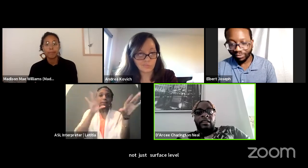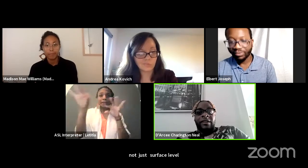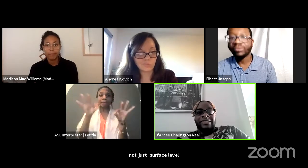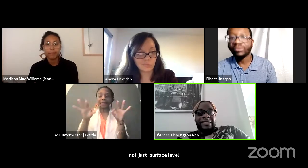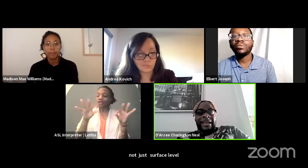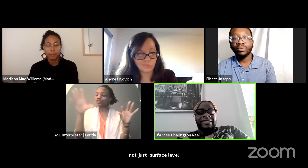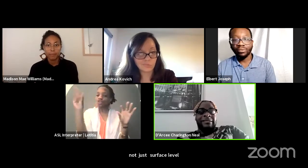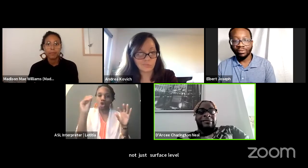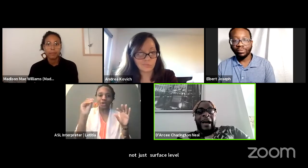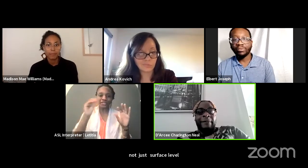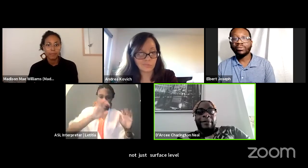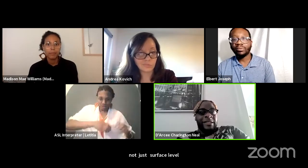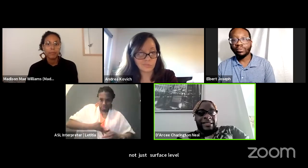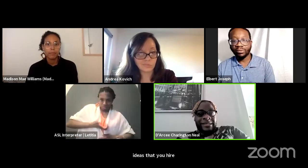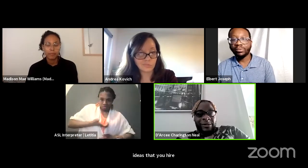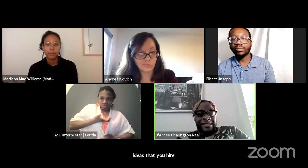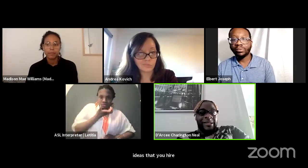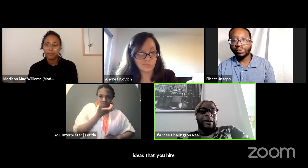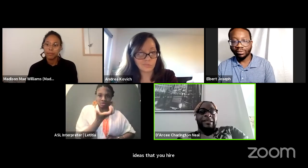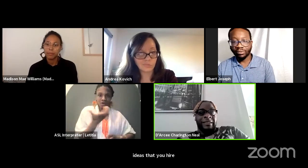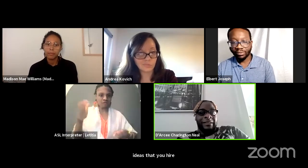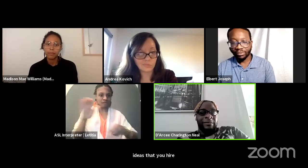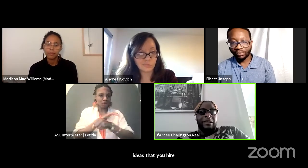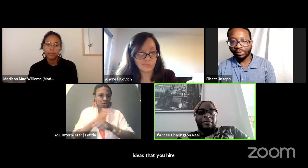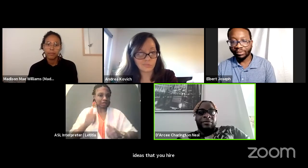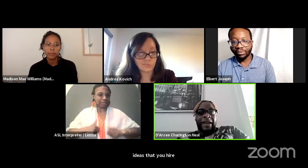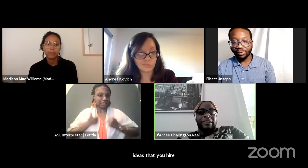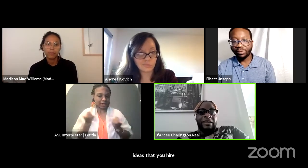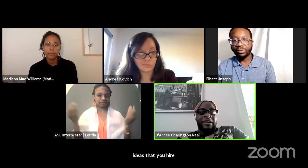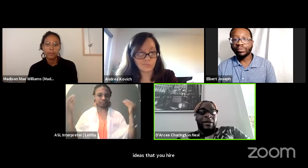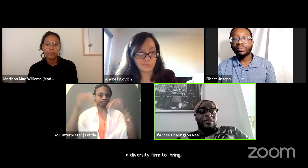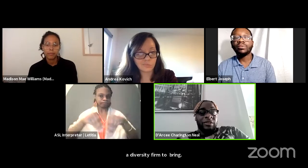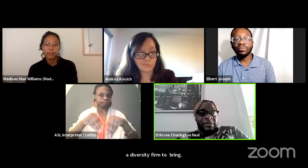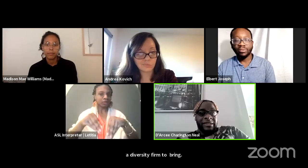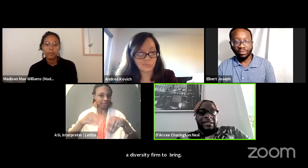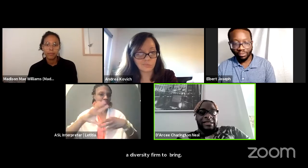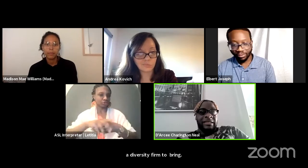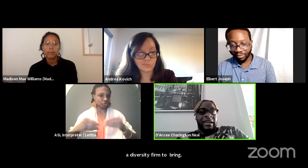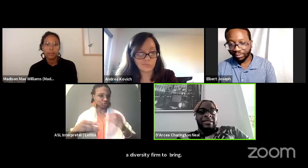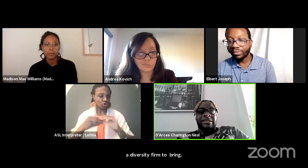You know, it's actually to hiring people as consultants talking to them, having, you know interviews and things like that.